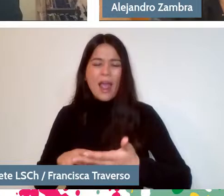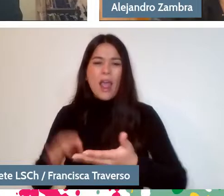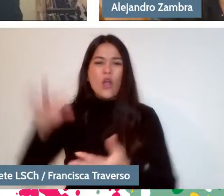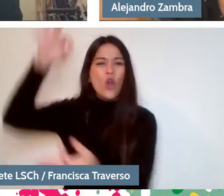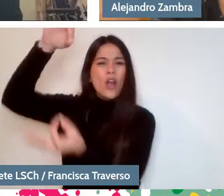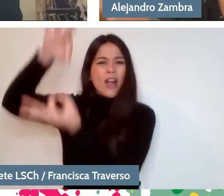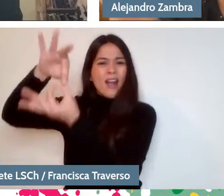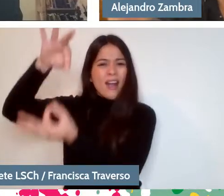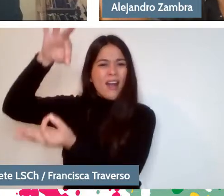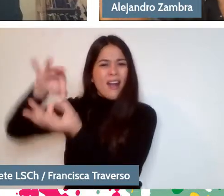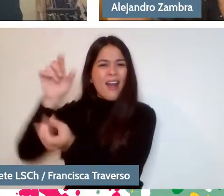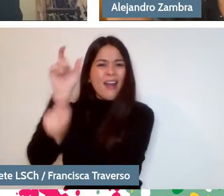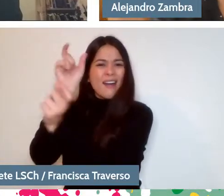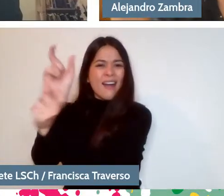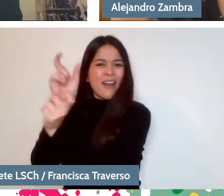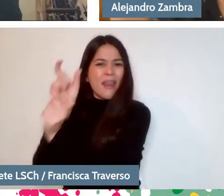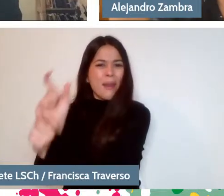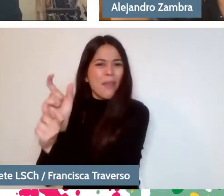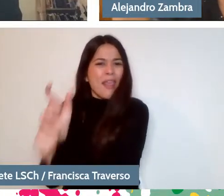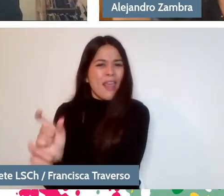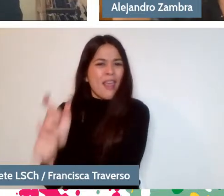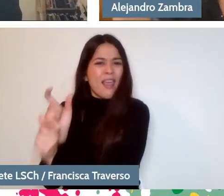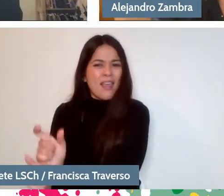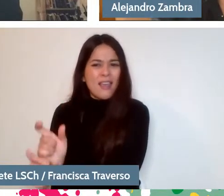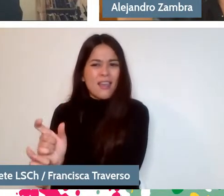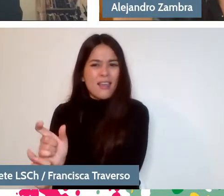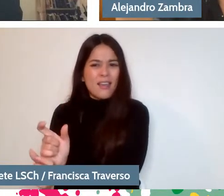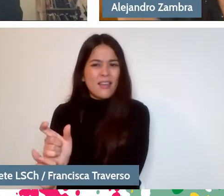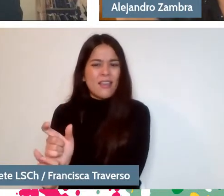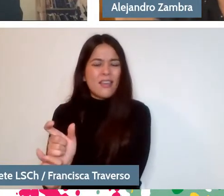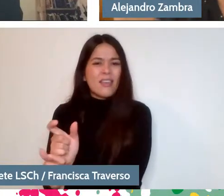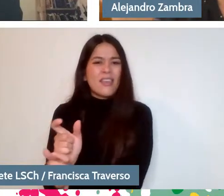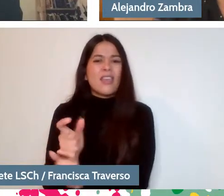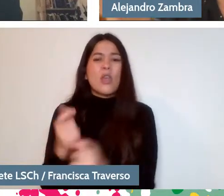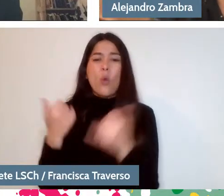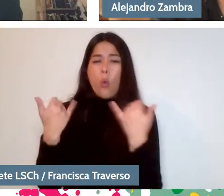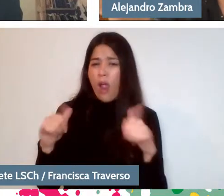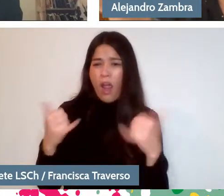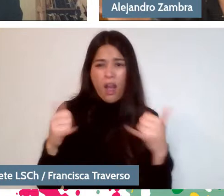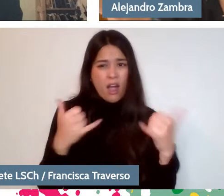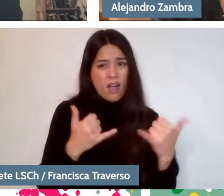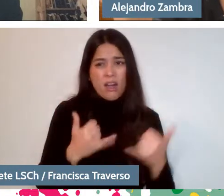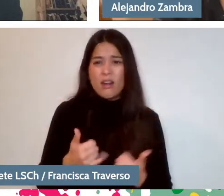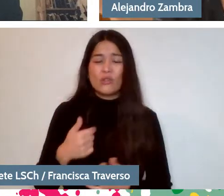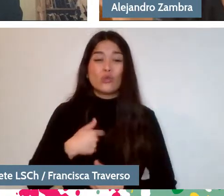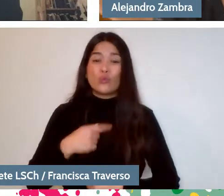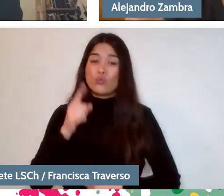but mainly, we played. I mean, I was so lucky that writing